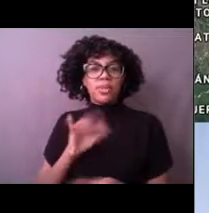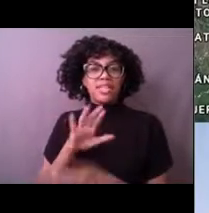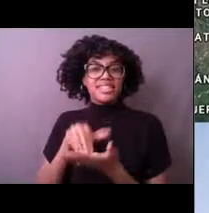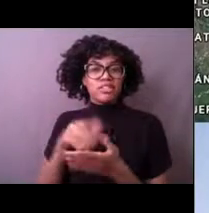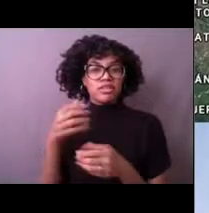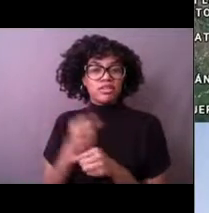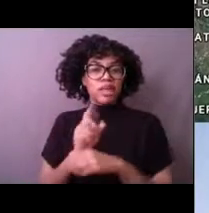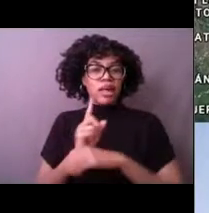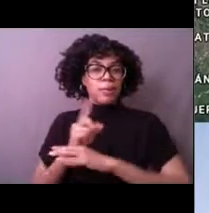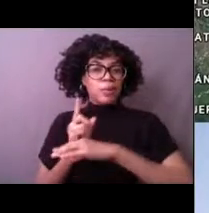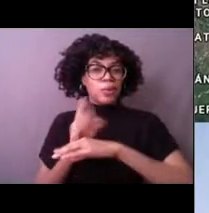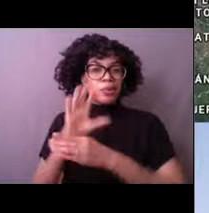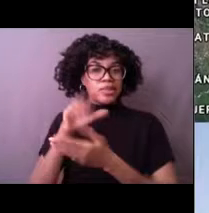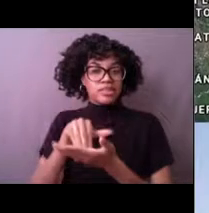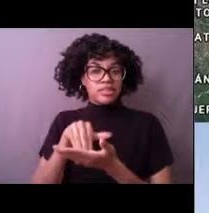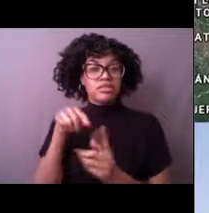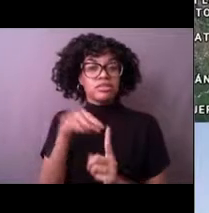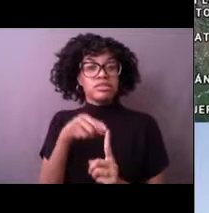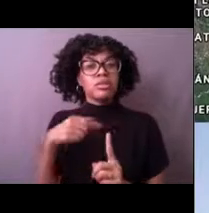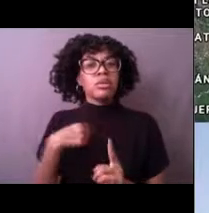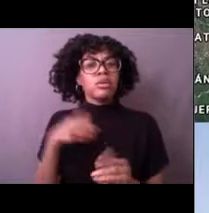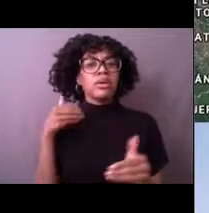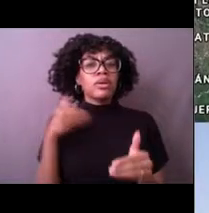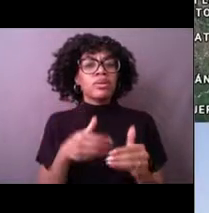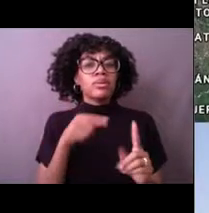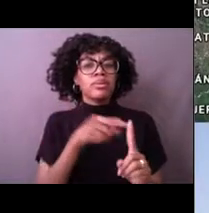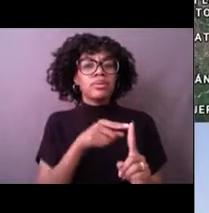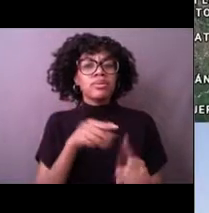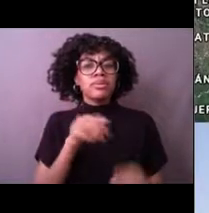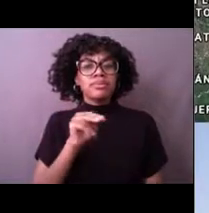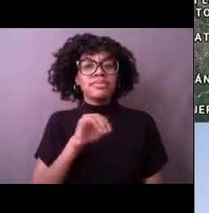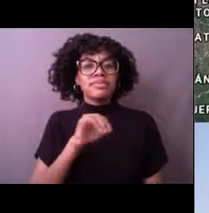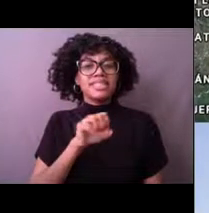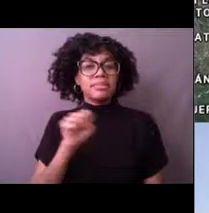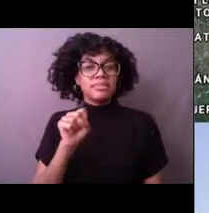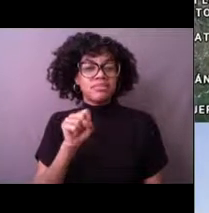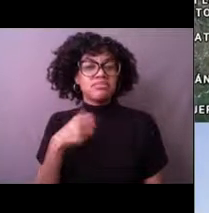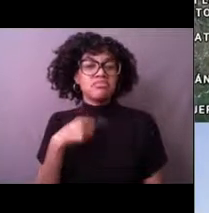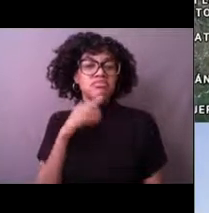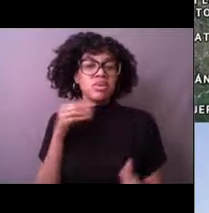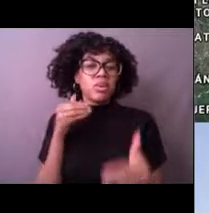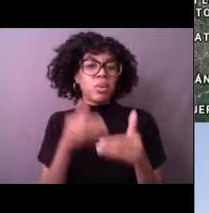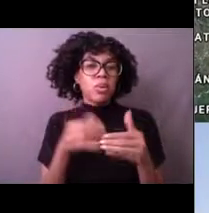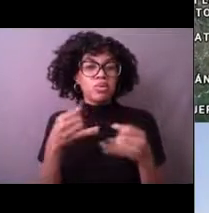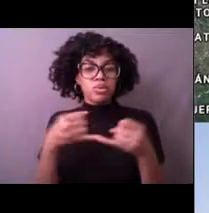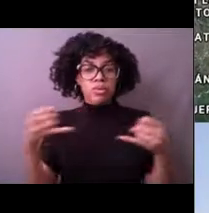which is very close to the border between Mississippi and Louisiana in the Gulf-